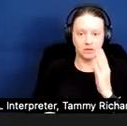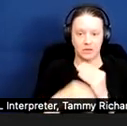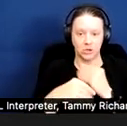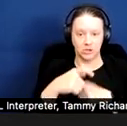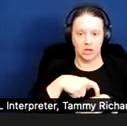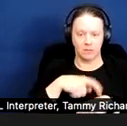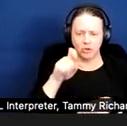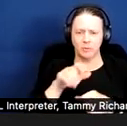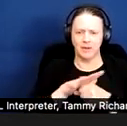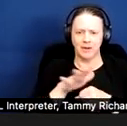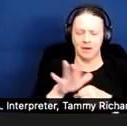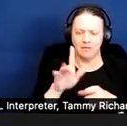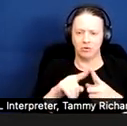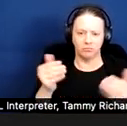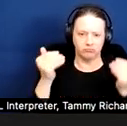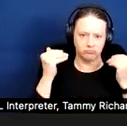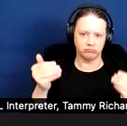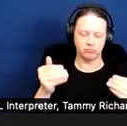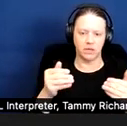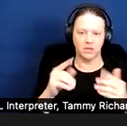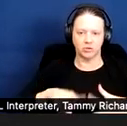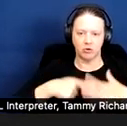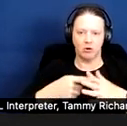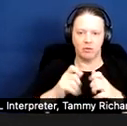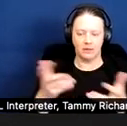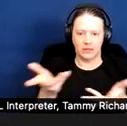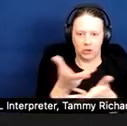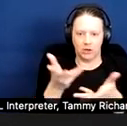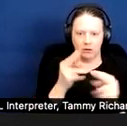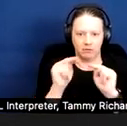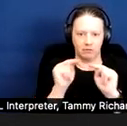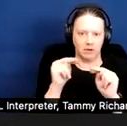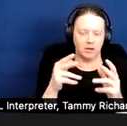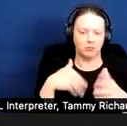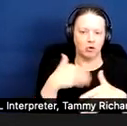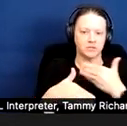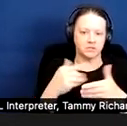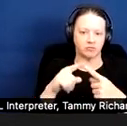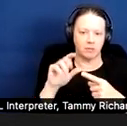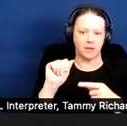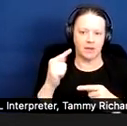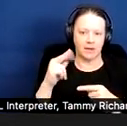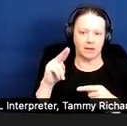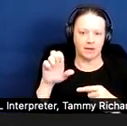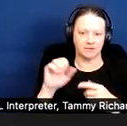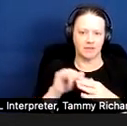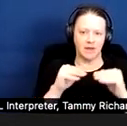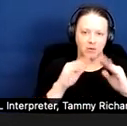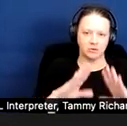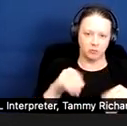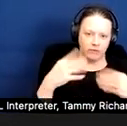enough to trigger an interactive process from Agnes, the housing provider, because a tenant